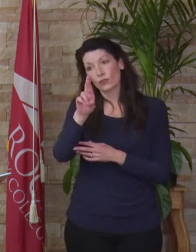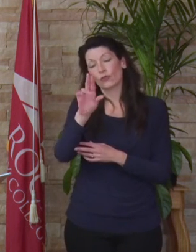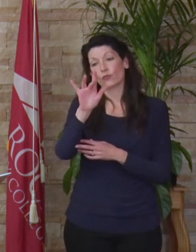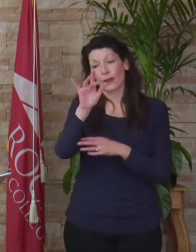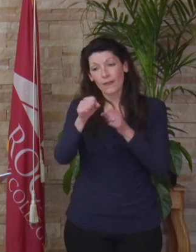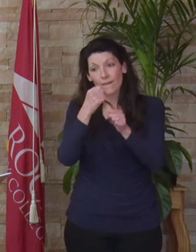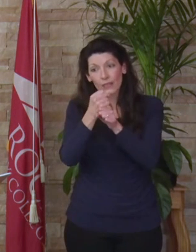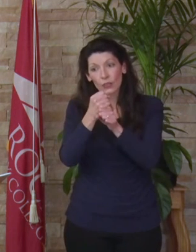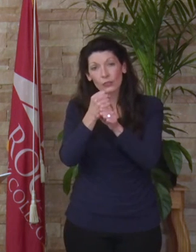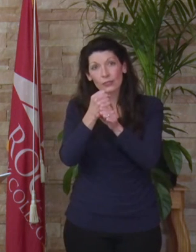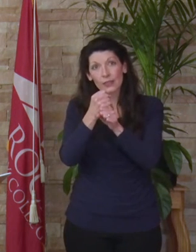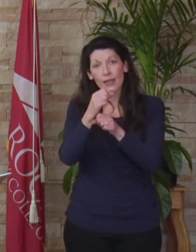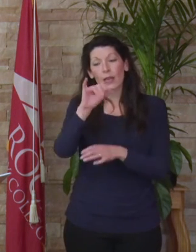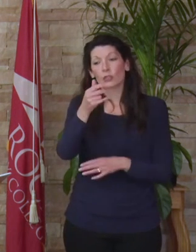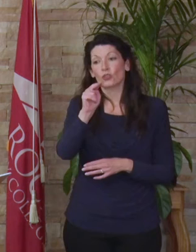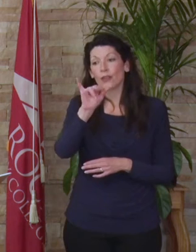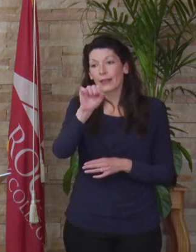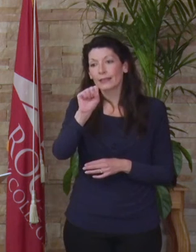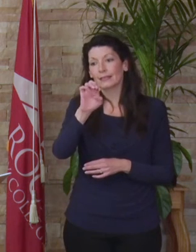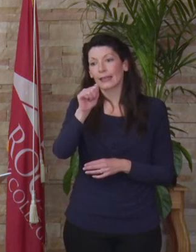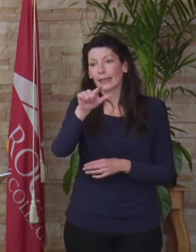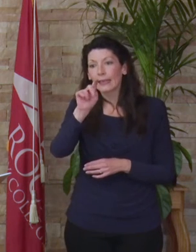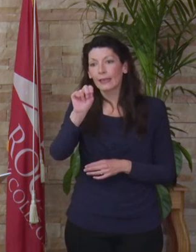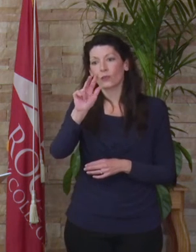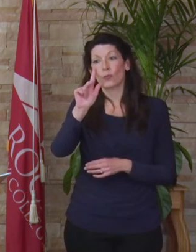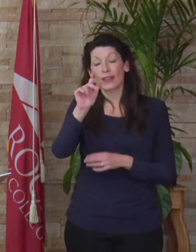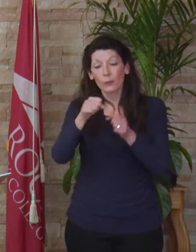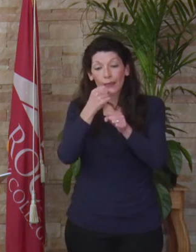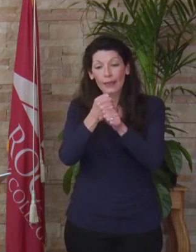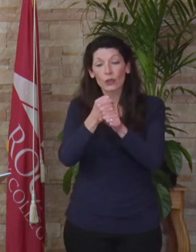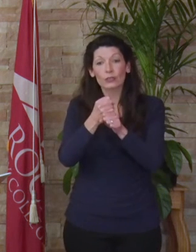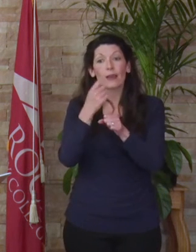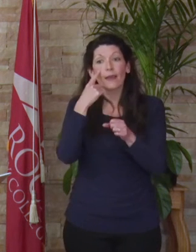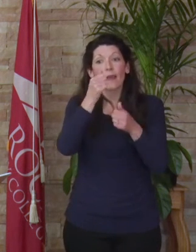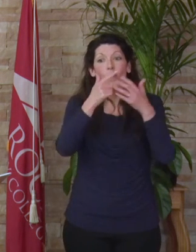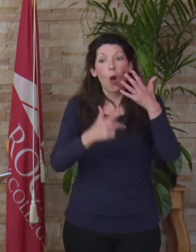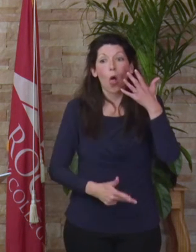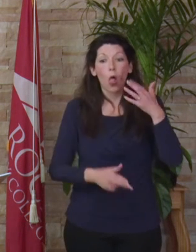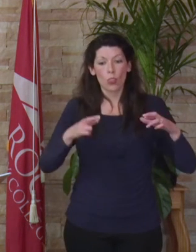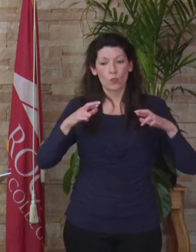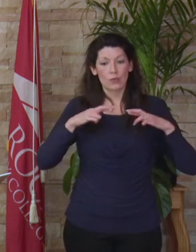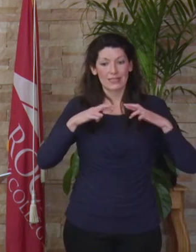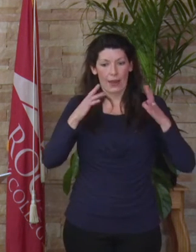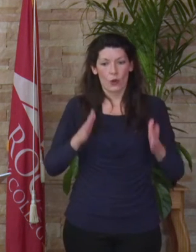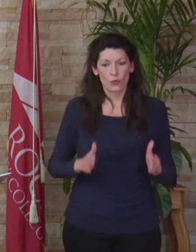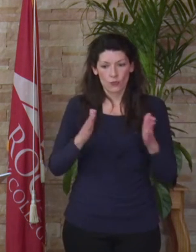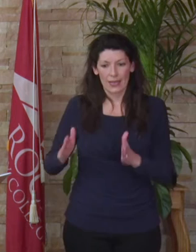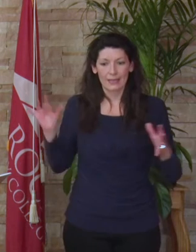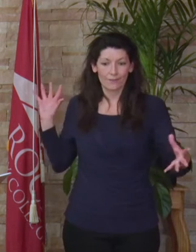And Janice Eagan, 23 years. So, if you add that all up, we're looking at about 350 years